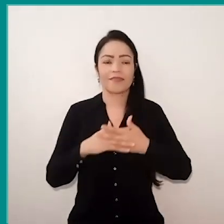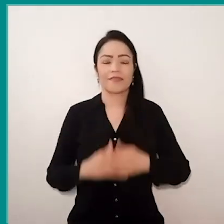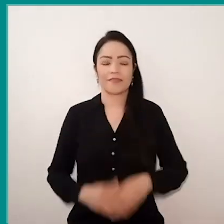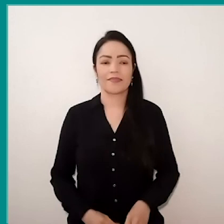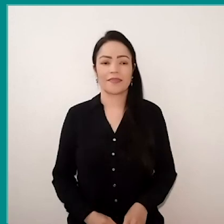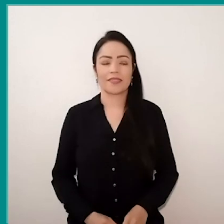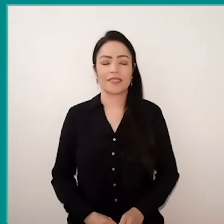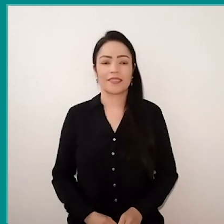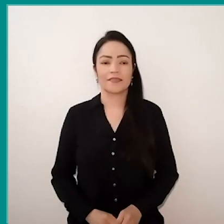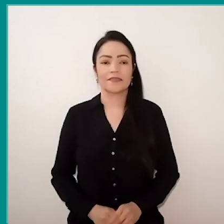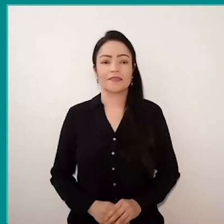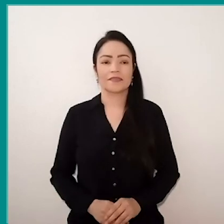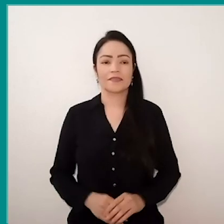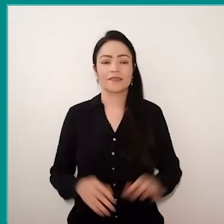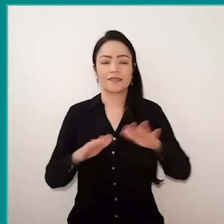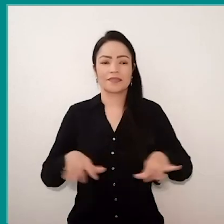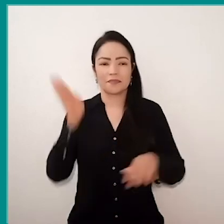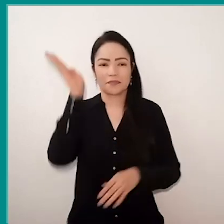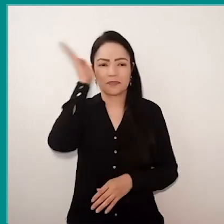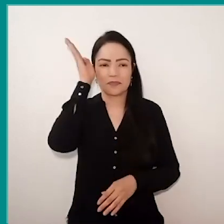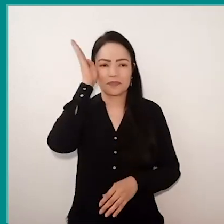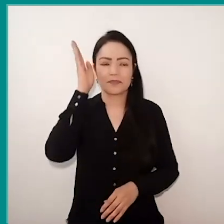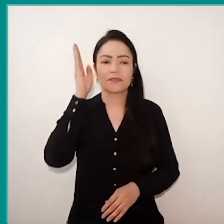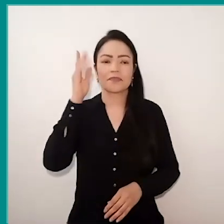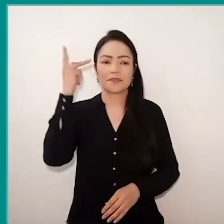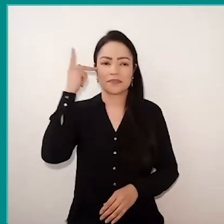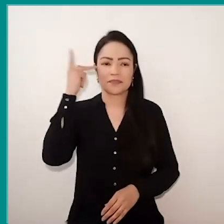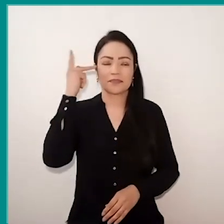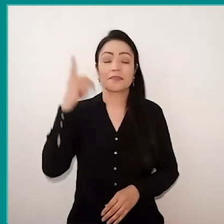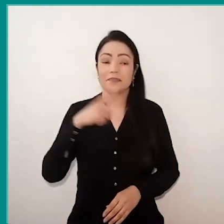And we from Sesc São Paulo have a technical team of educators